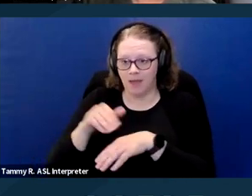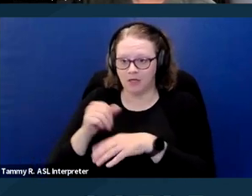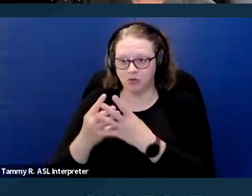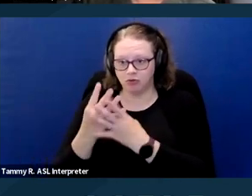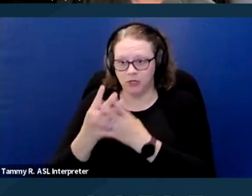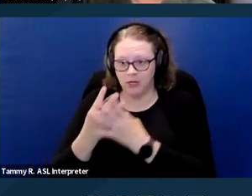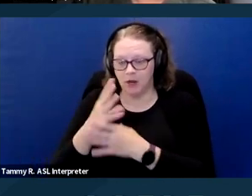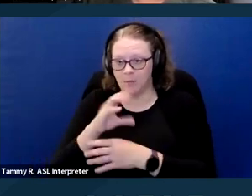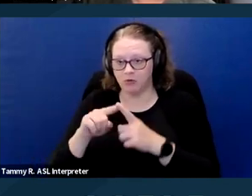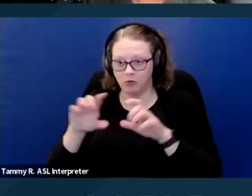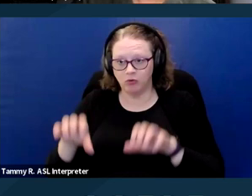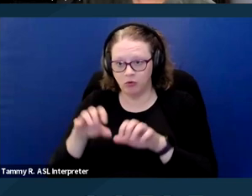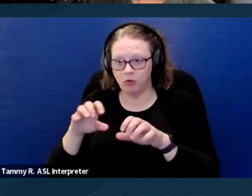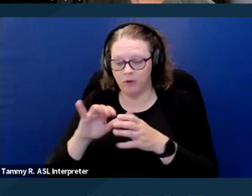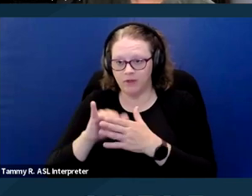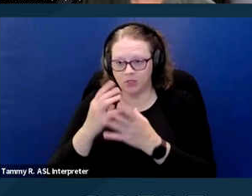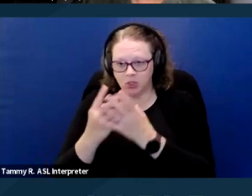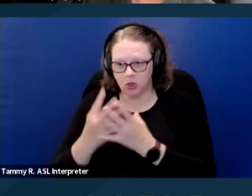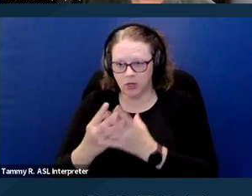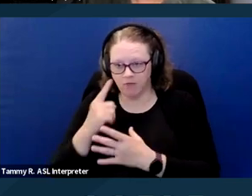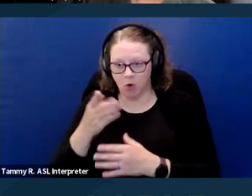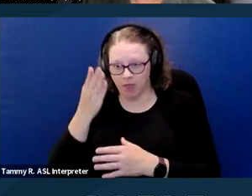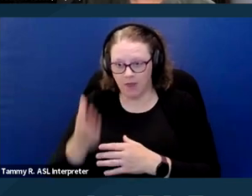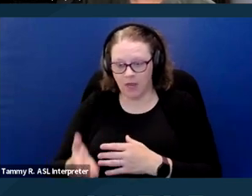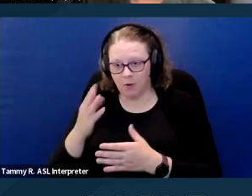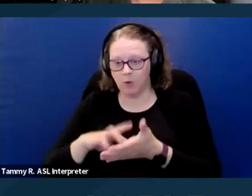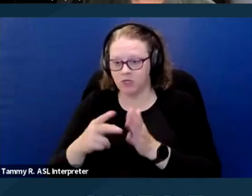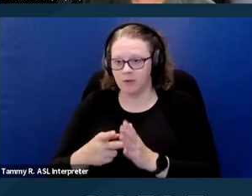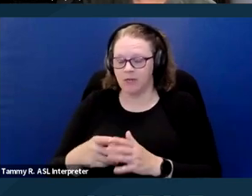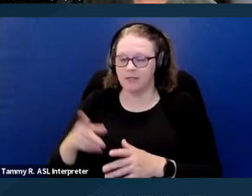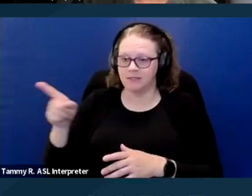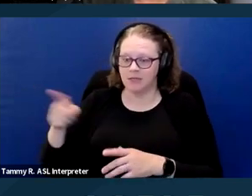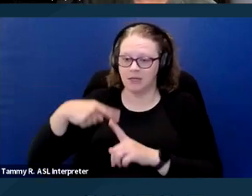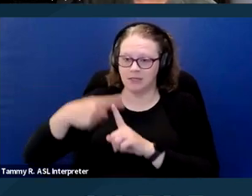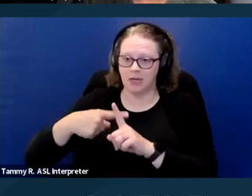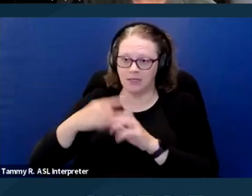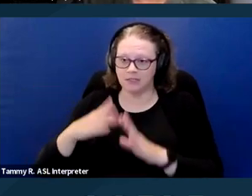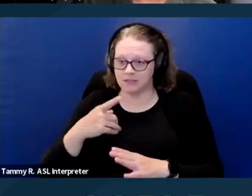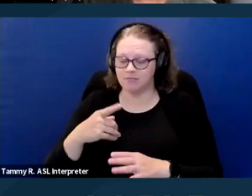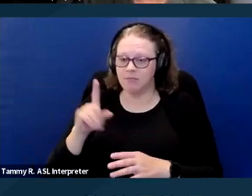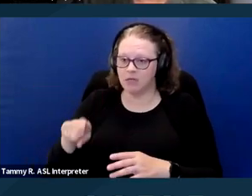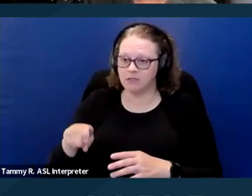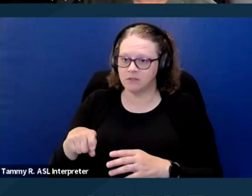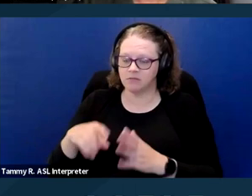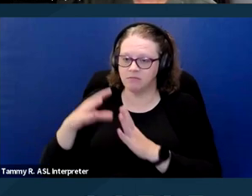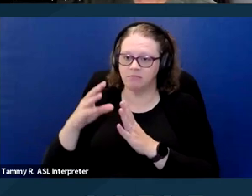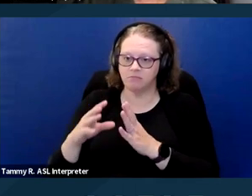And in those situations, tenants are instructed to create an online profile with the screening company